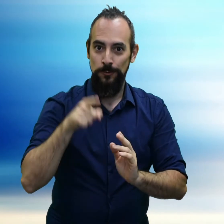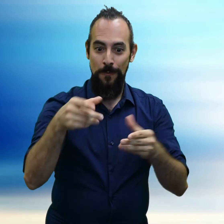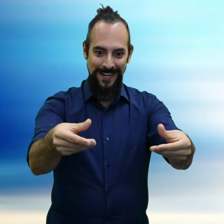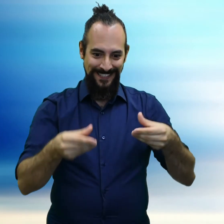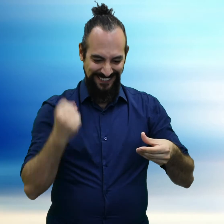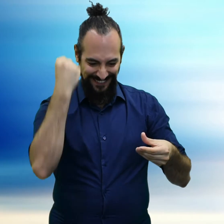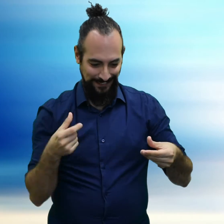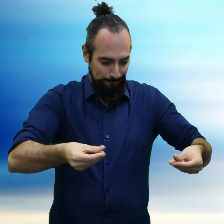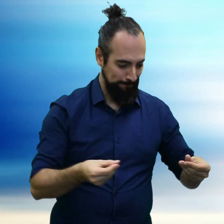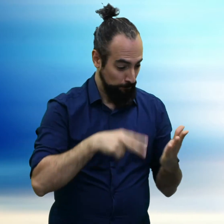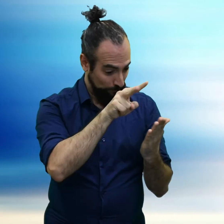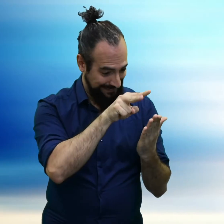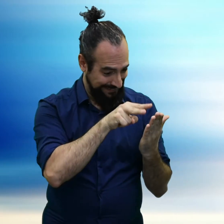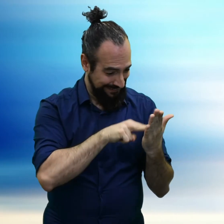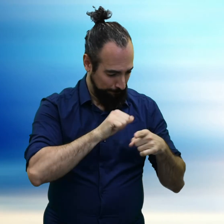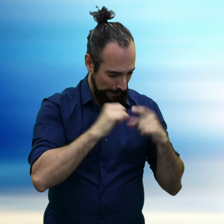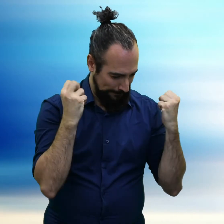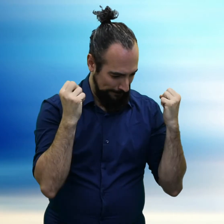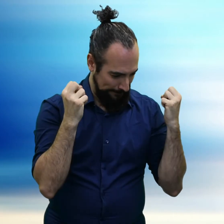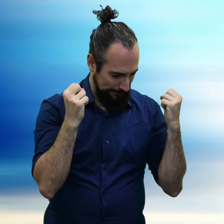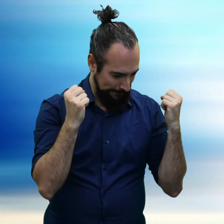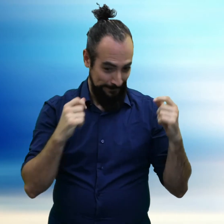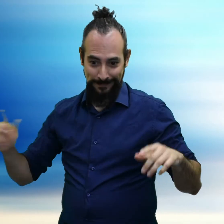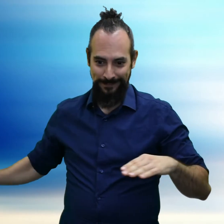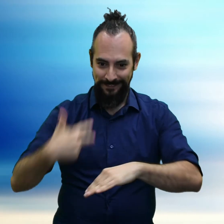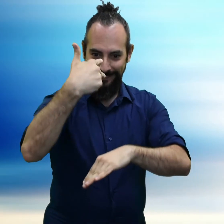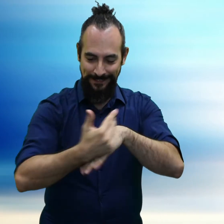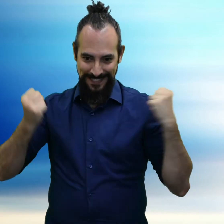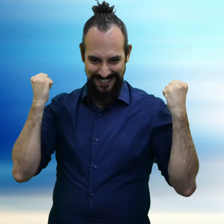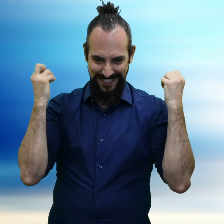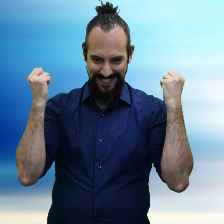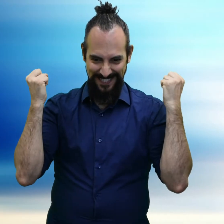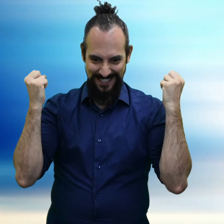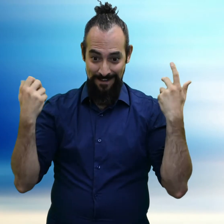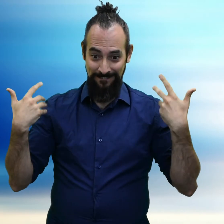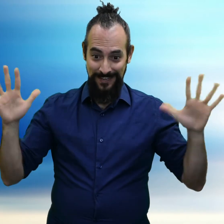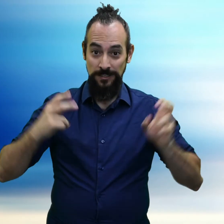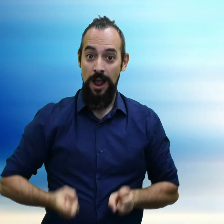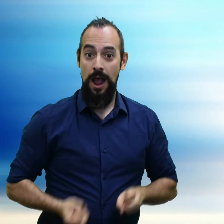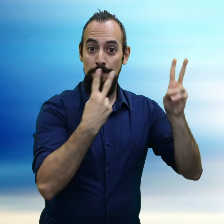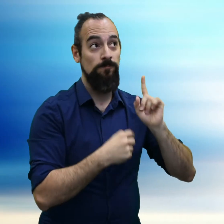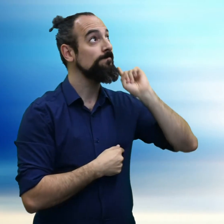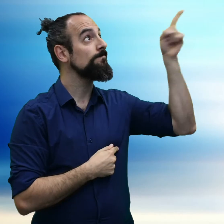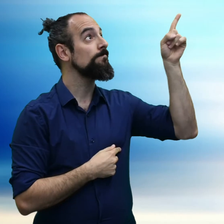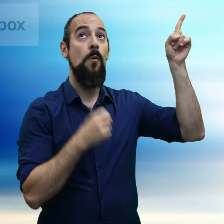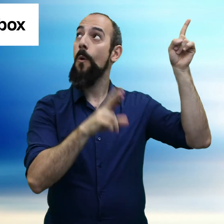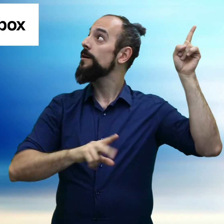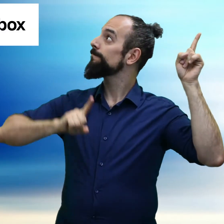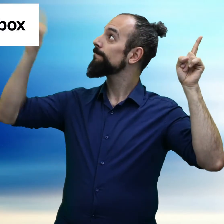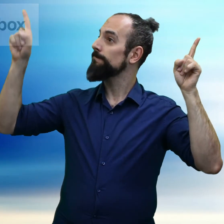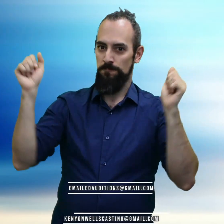Take your script, read it, practice it, and film yourself. Once you are done, upload the video to either WeTransfer or Dropbox and send it to both email addresses: